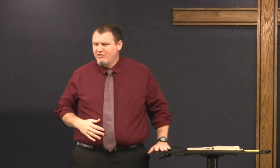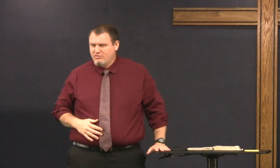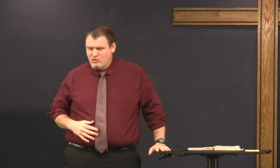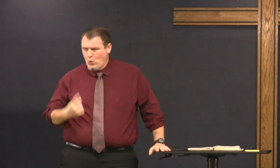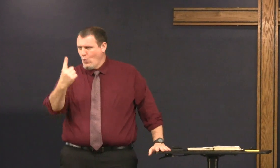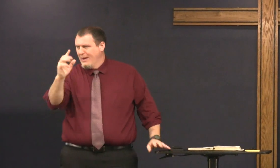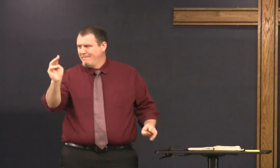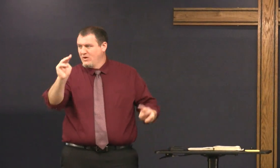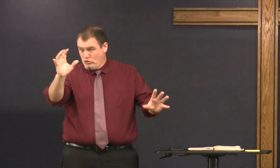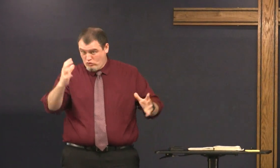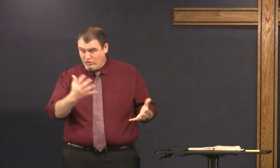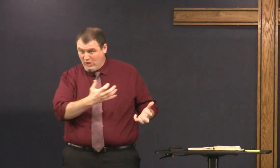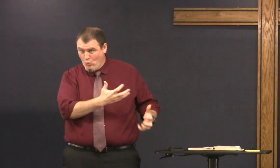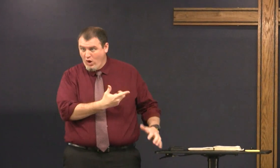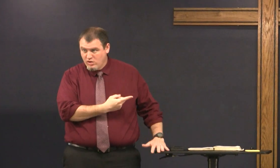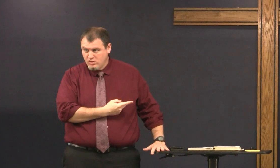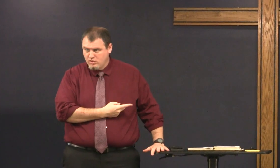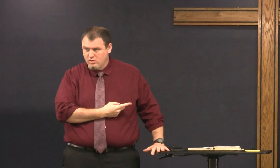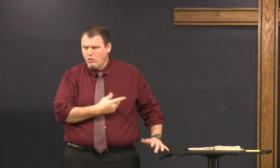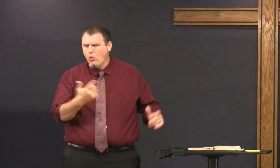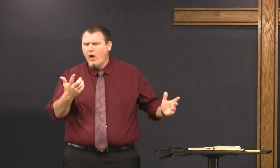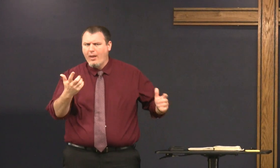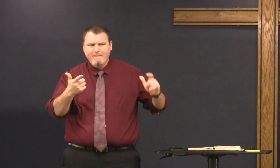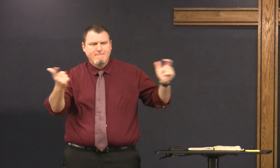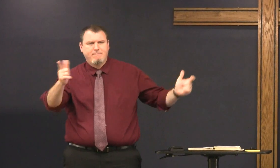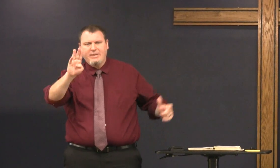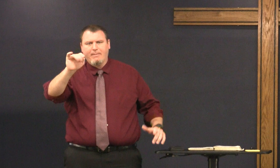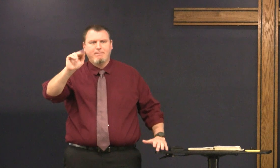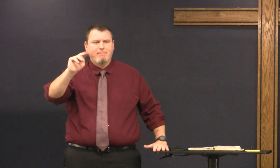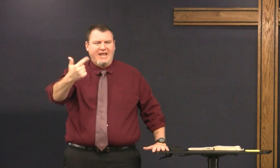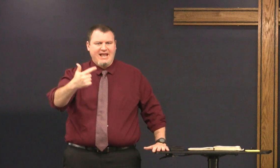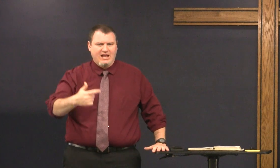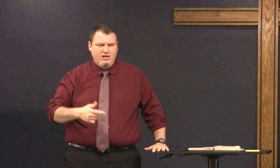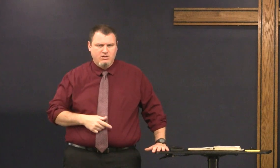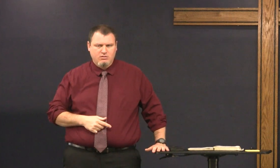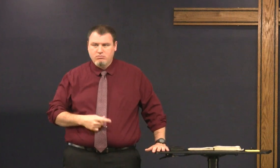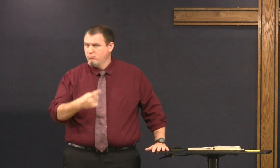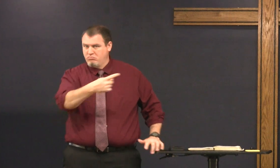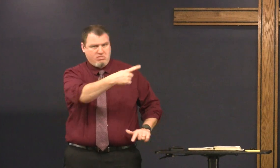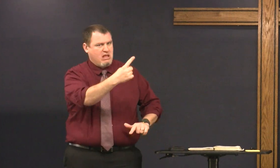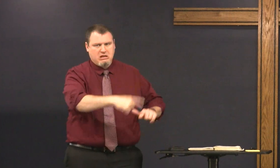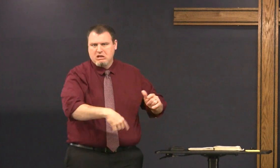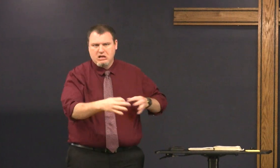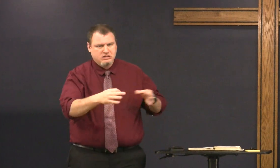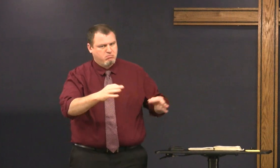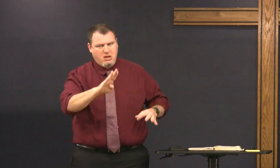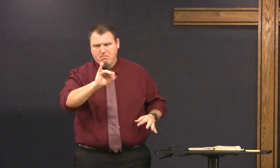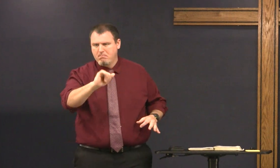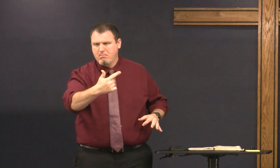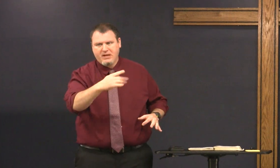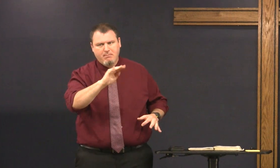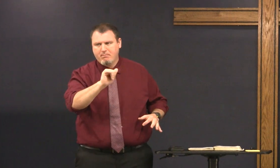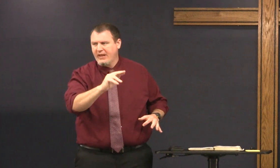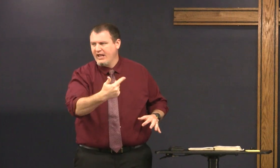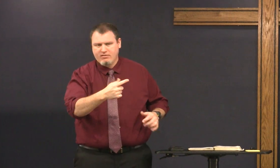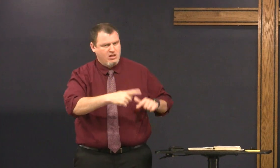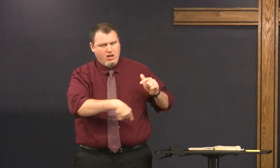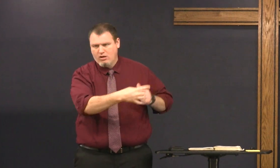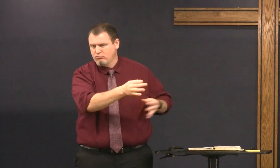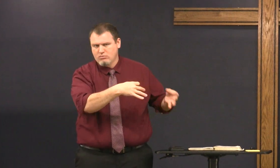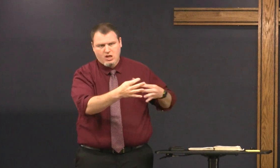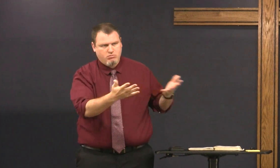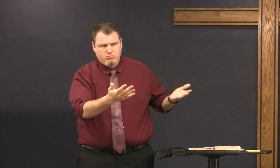wants one miracle what do they want they want the big bang they can't explain the Big Bang